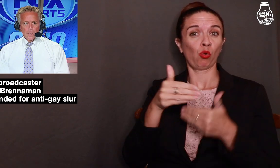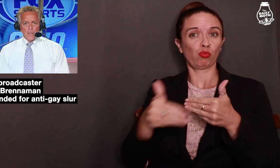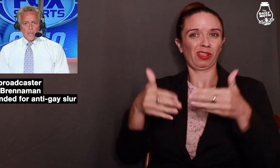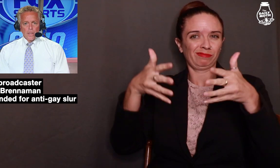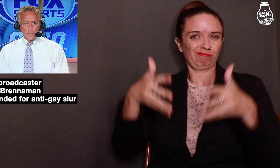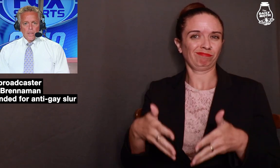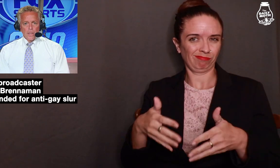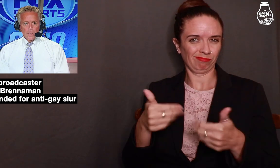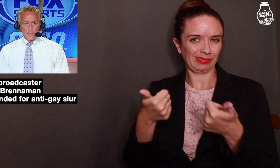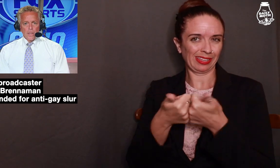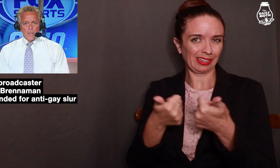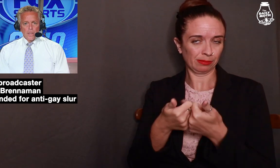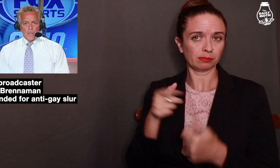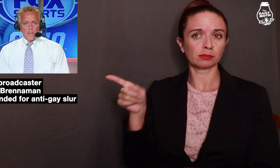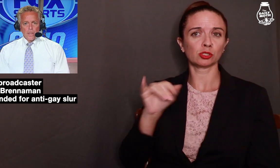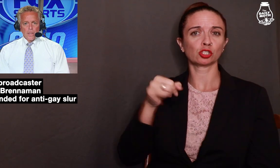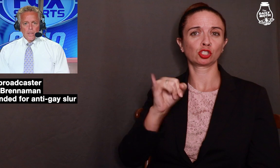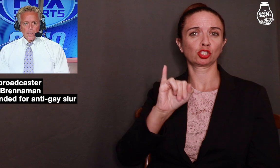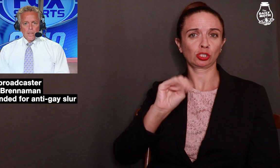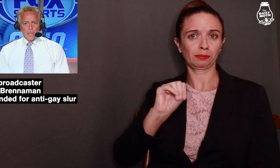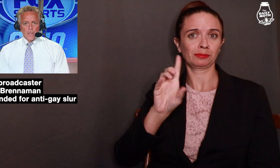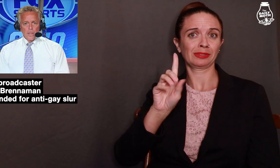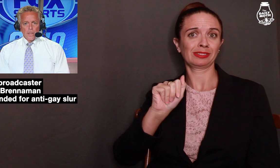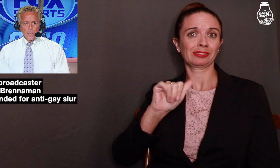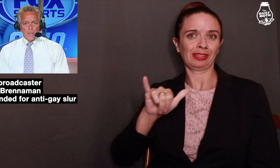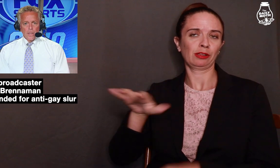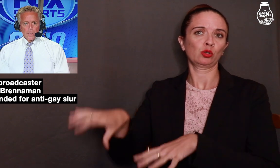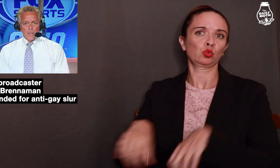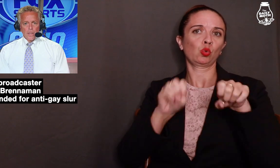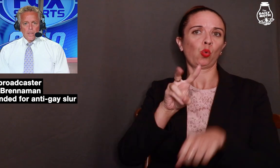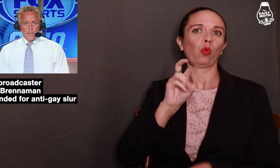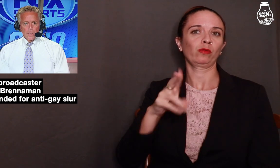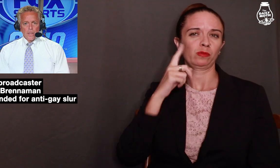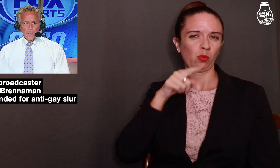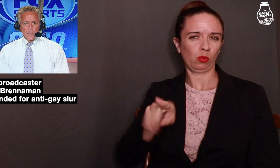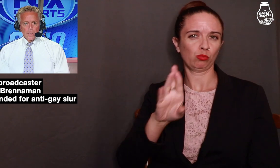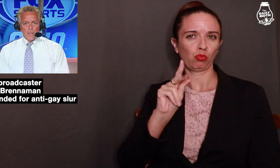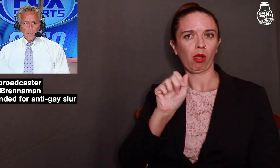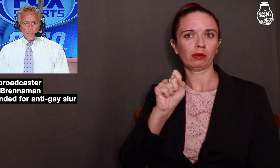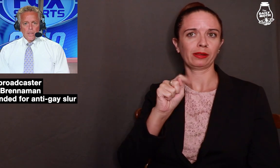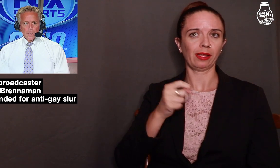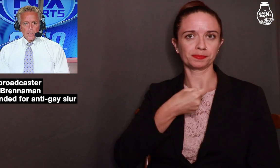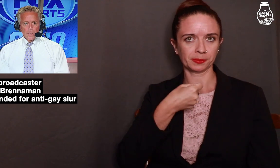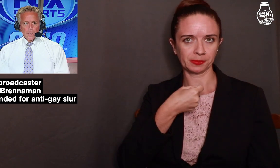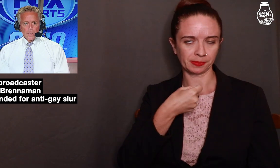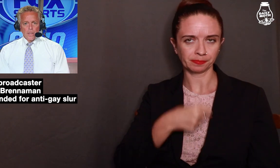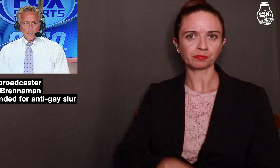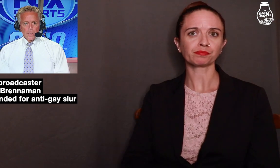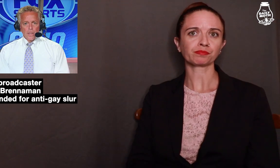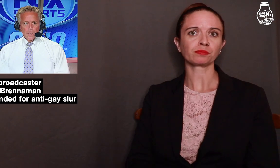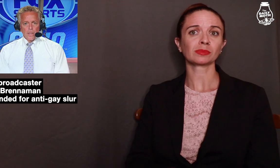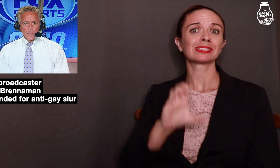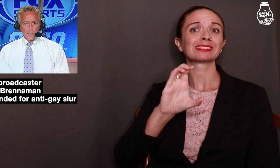For the rest of the game, Jim Day took over the broadcast.